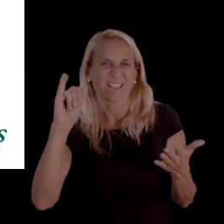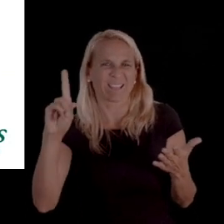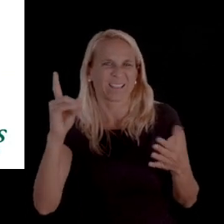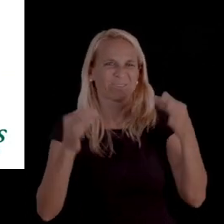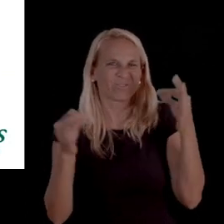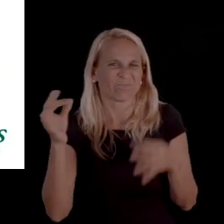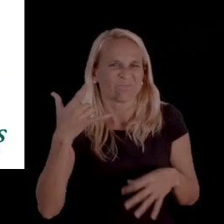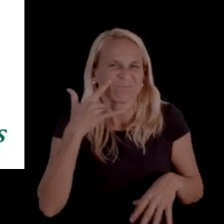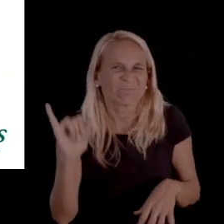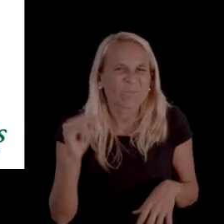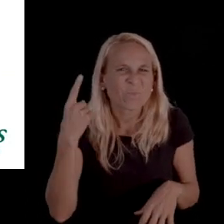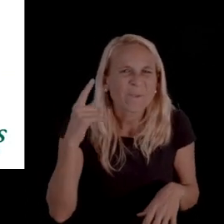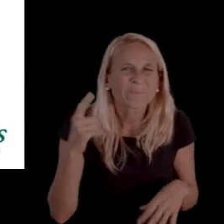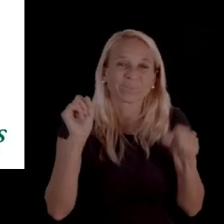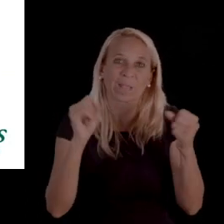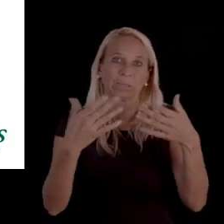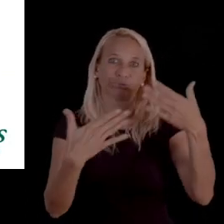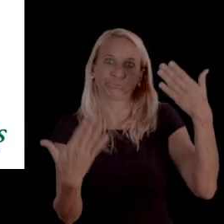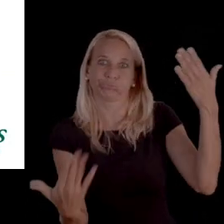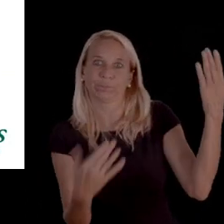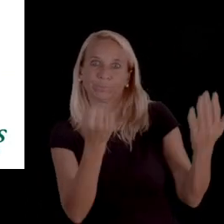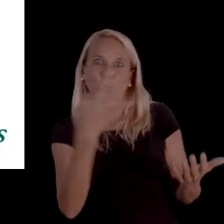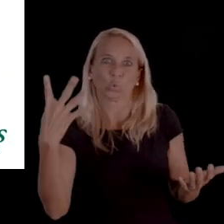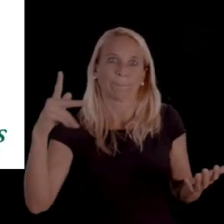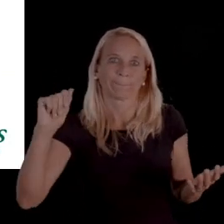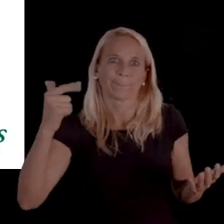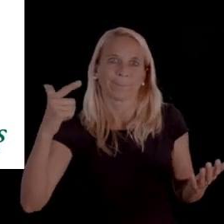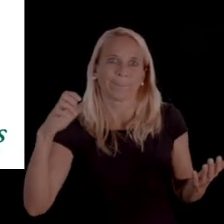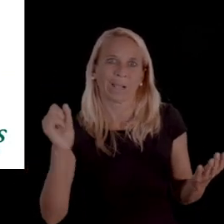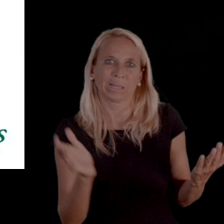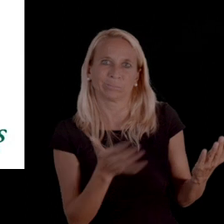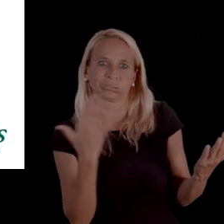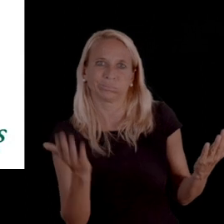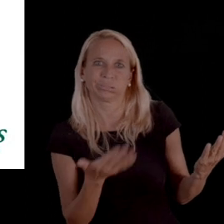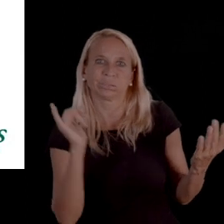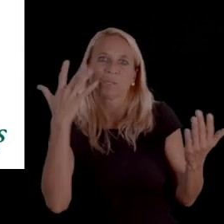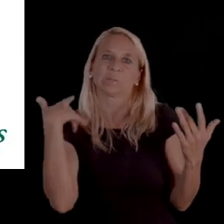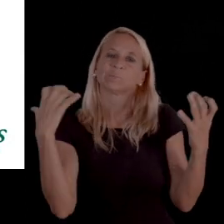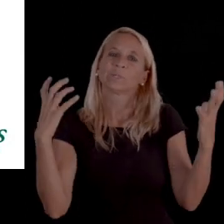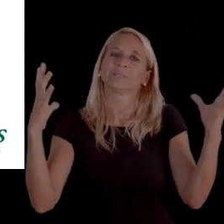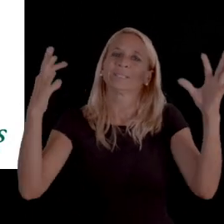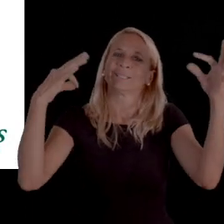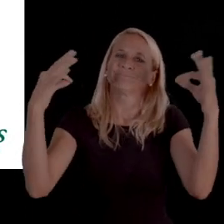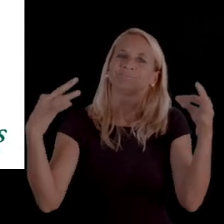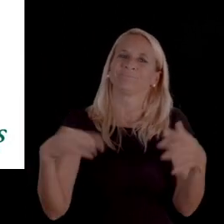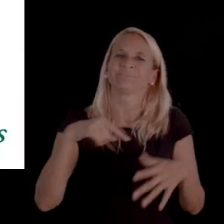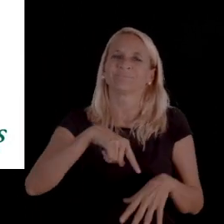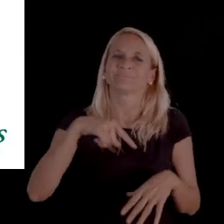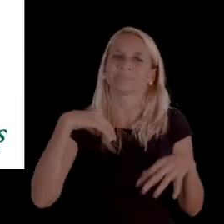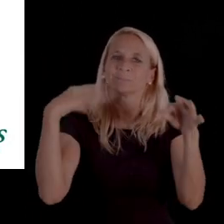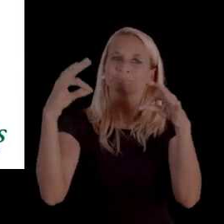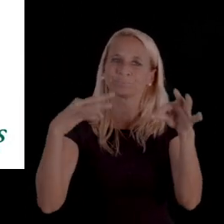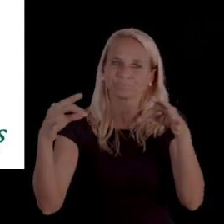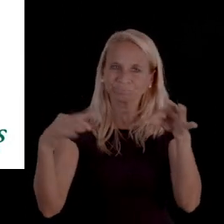So, it can be a few couple of pages, which is why we wanted to have this session on the fair,